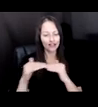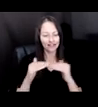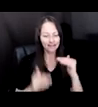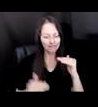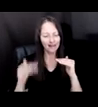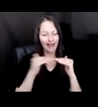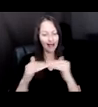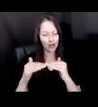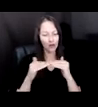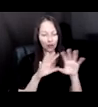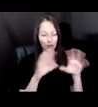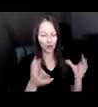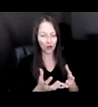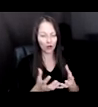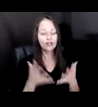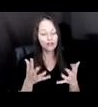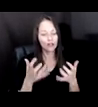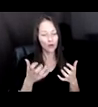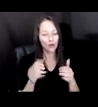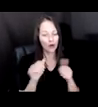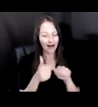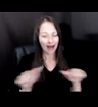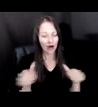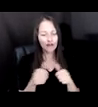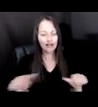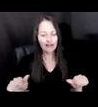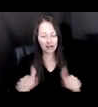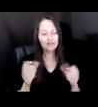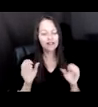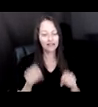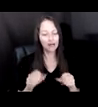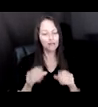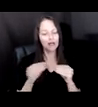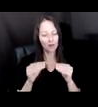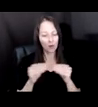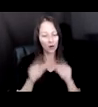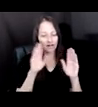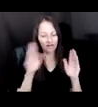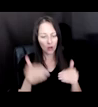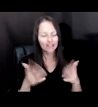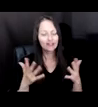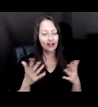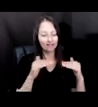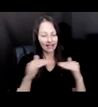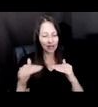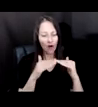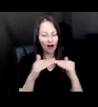HUMAN-CENTERED, THAT ARE FOR OUR ENVIRONMENT, THAT ARE PRO-DEMOCRACY. WE CAN ARTICULATE THE VALUES WE